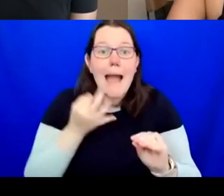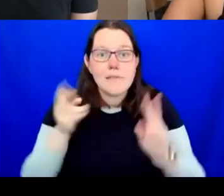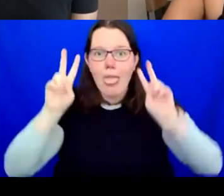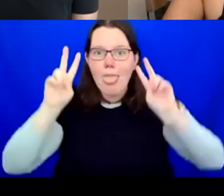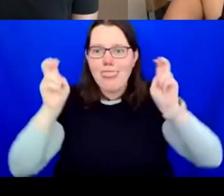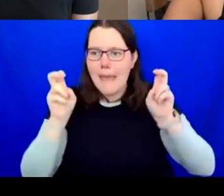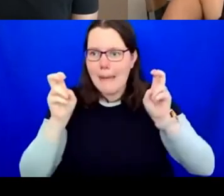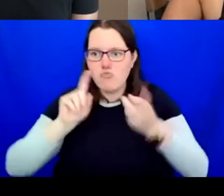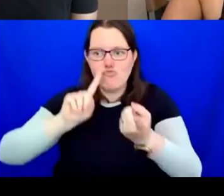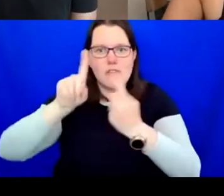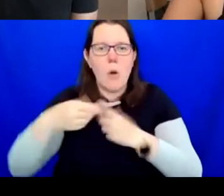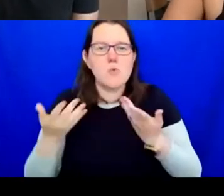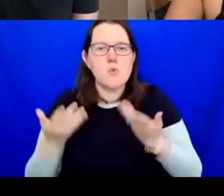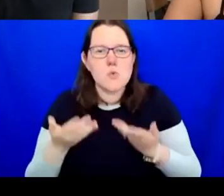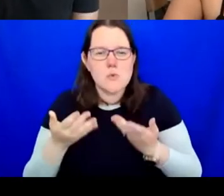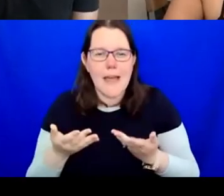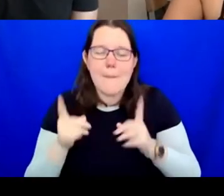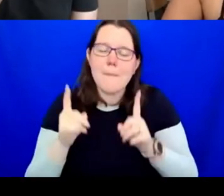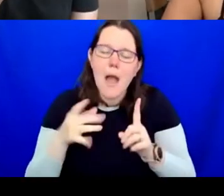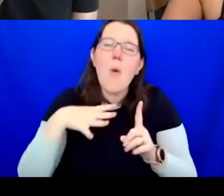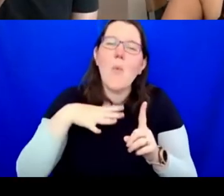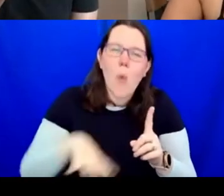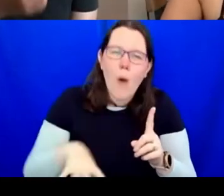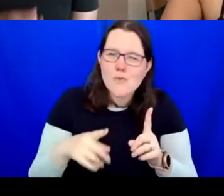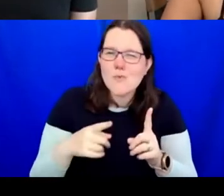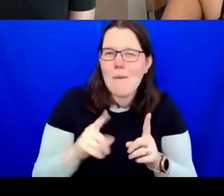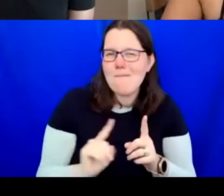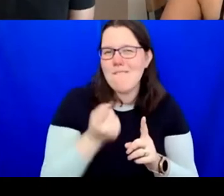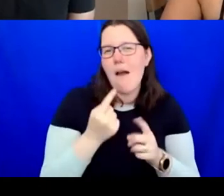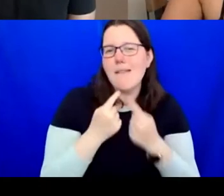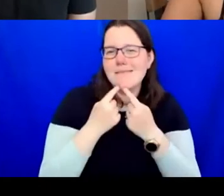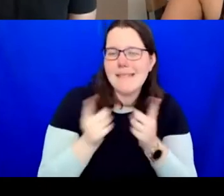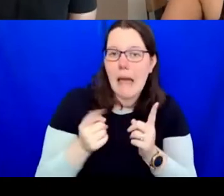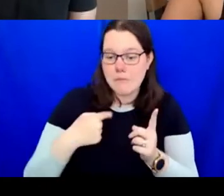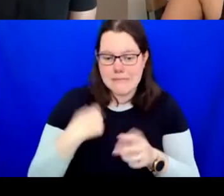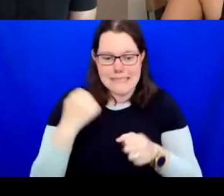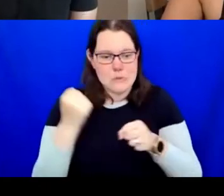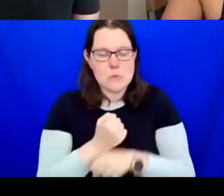tell you how I arrived at doing what I do because in my current role I'm called Inclusive Practice